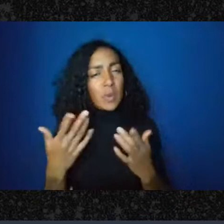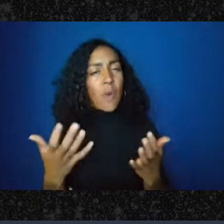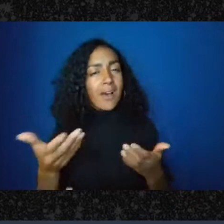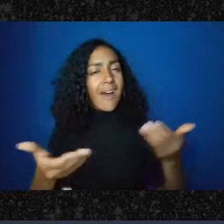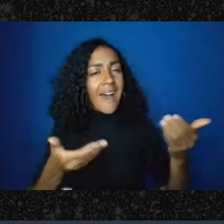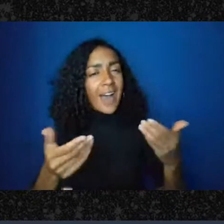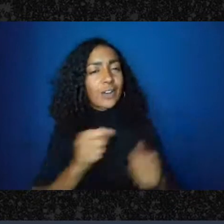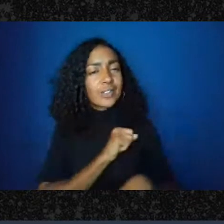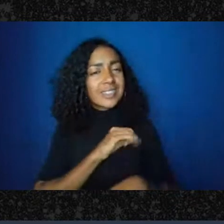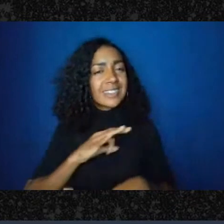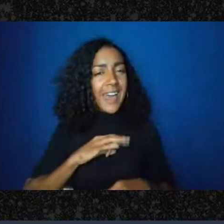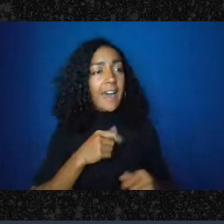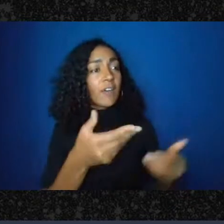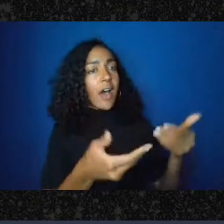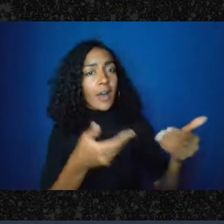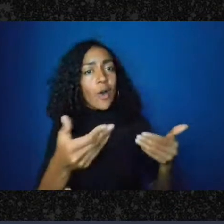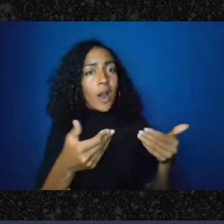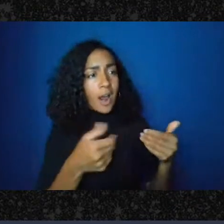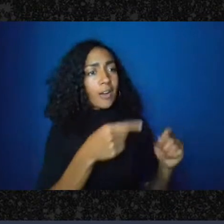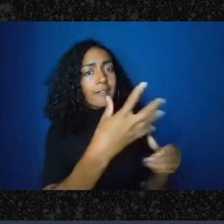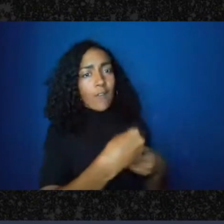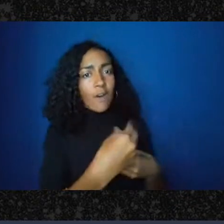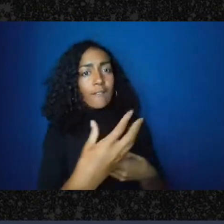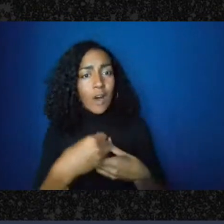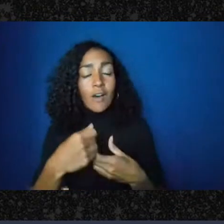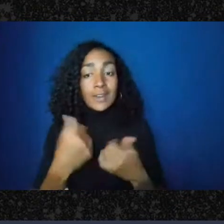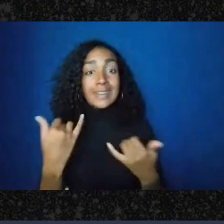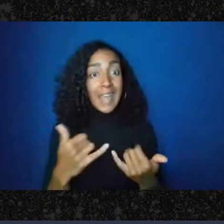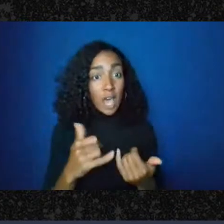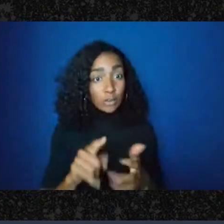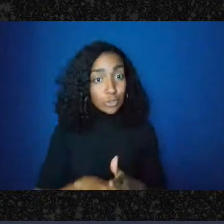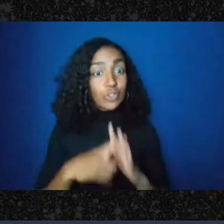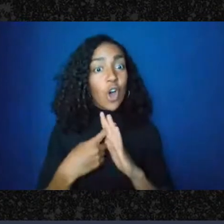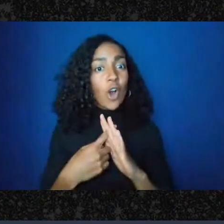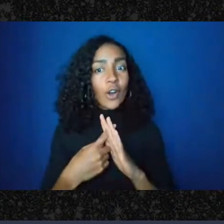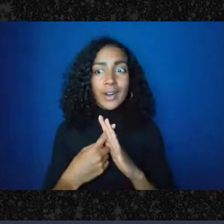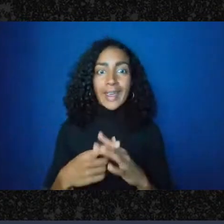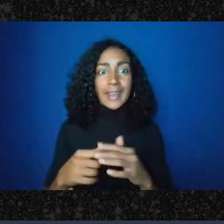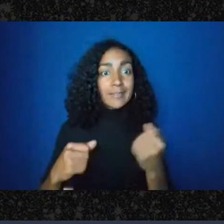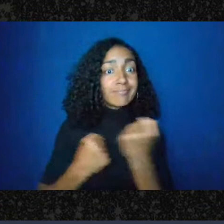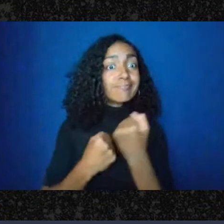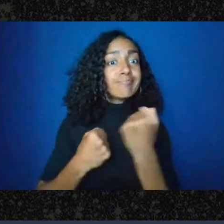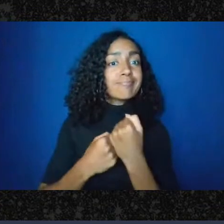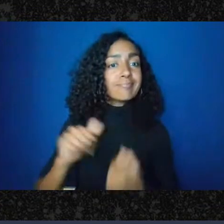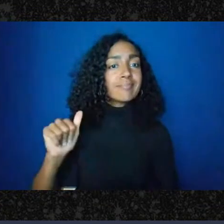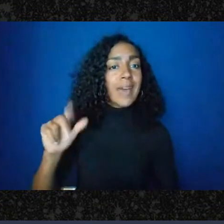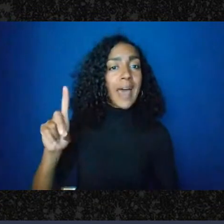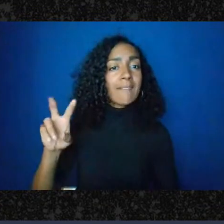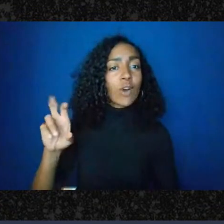full blown advocacy program, you know, that does start to sound like a like a 501c3 or a 501c4.